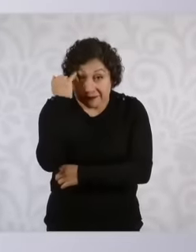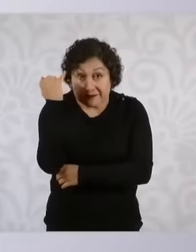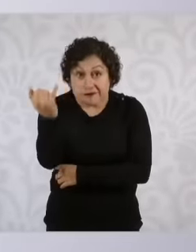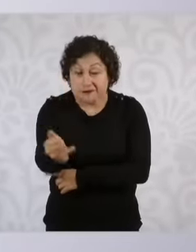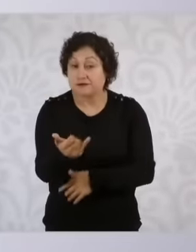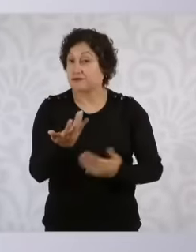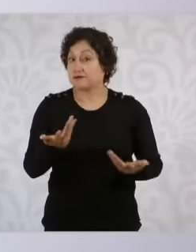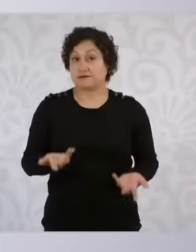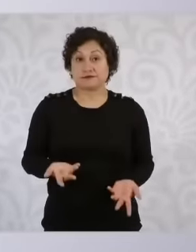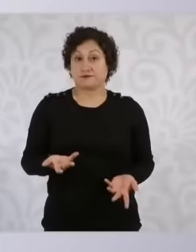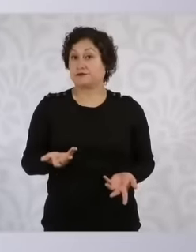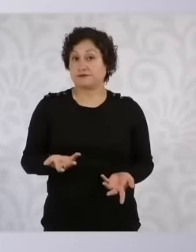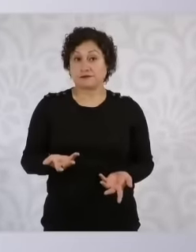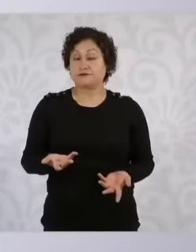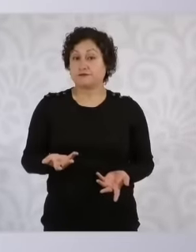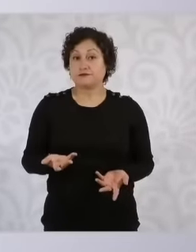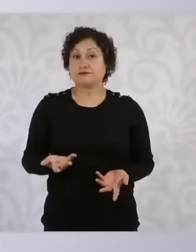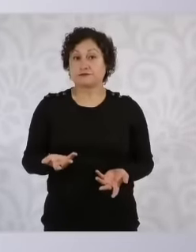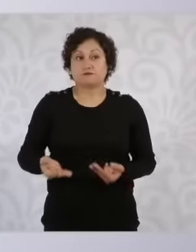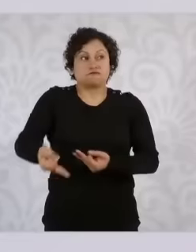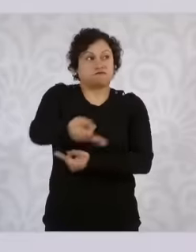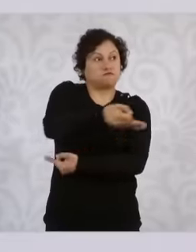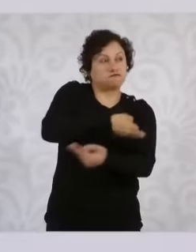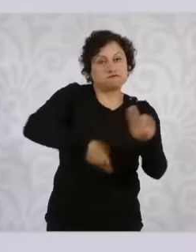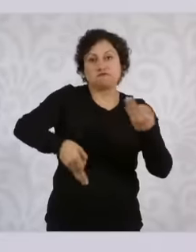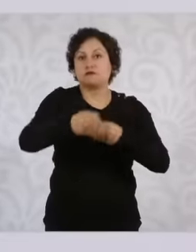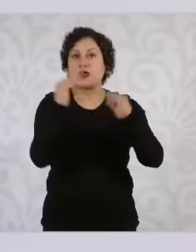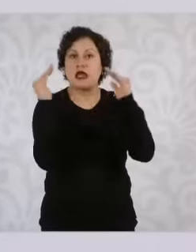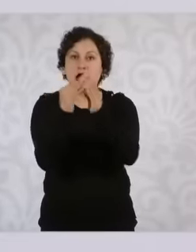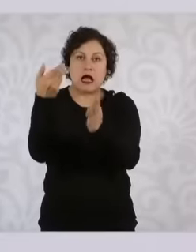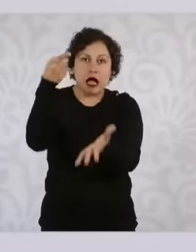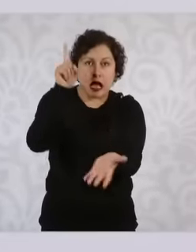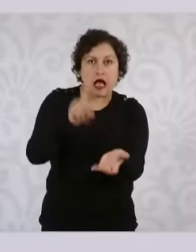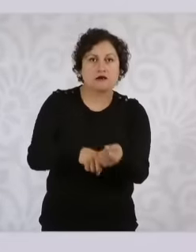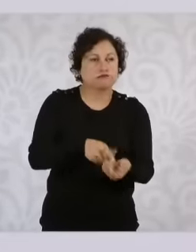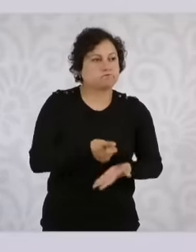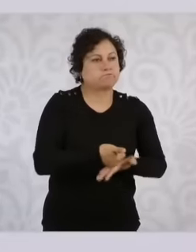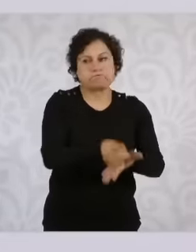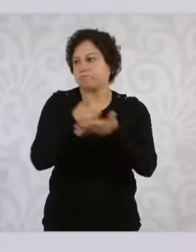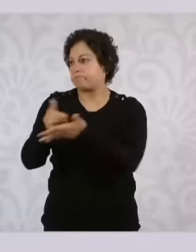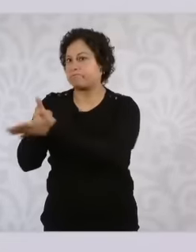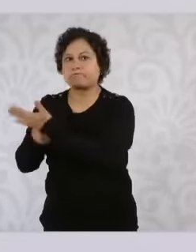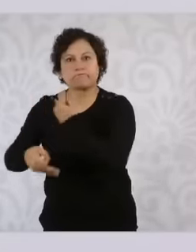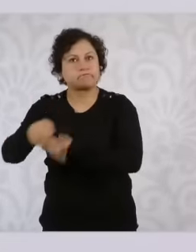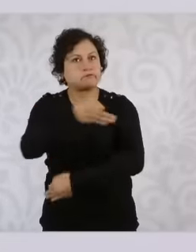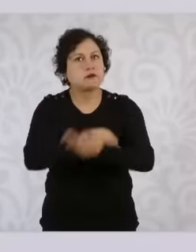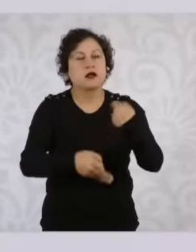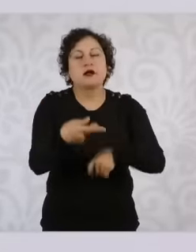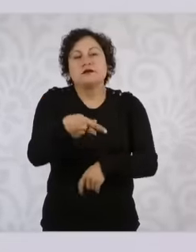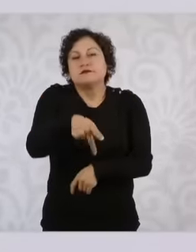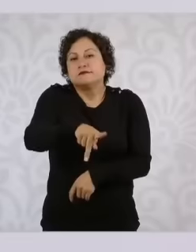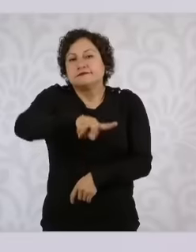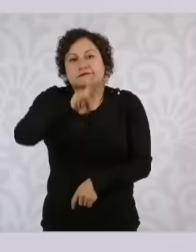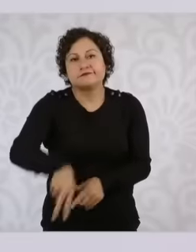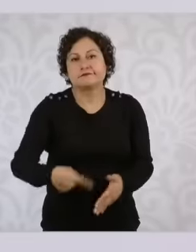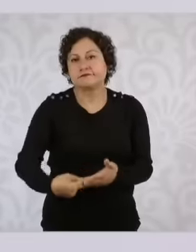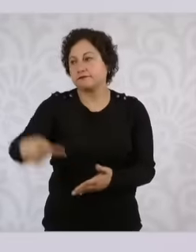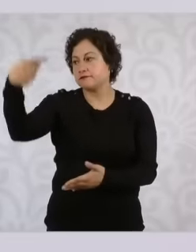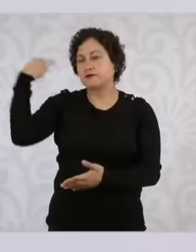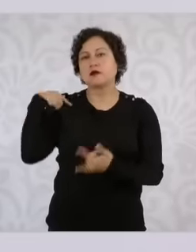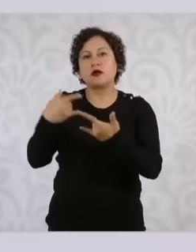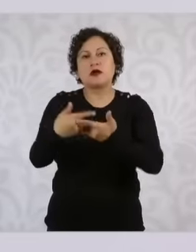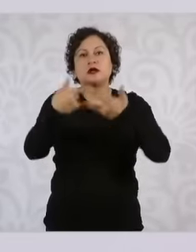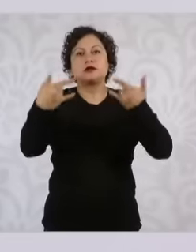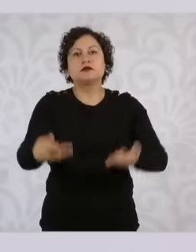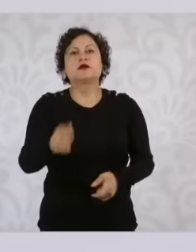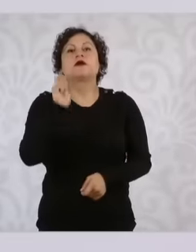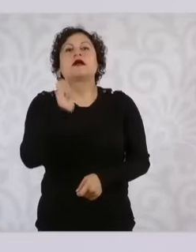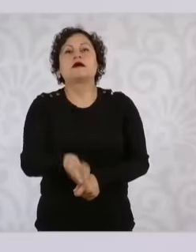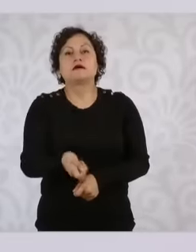have to help around the house, but historically women have been in charge of that work,